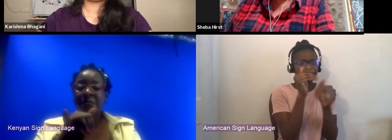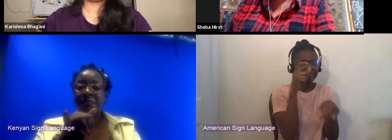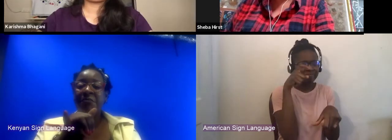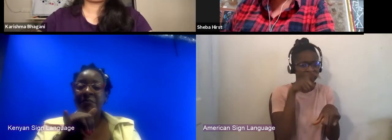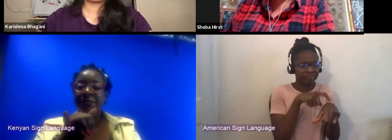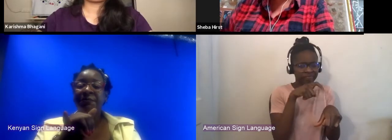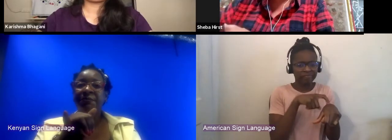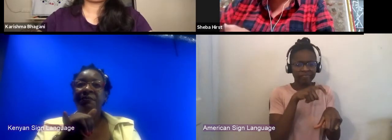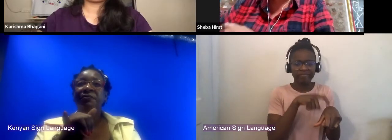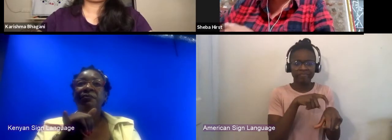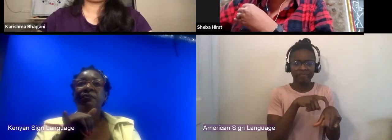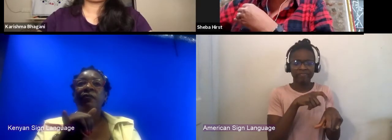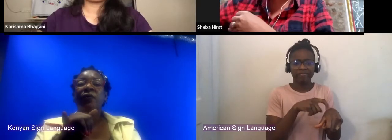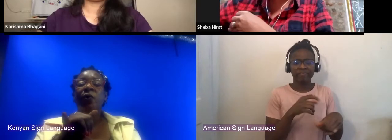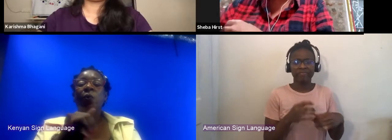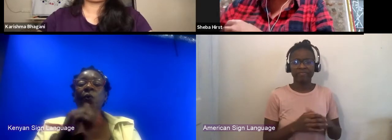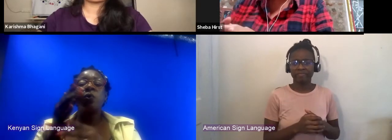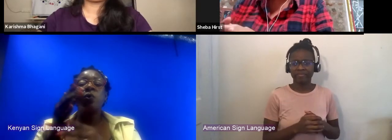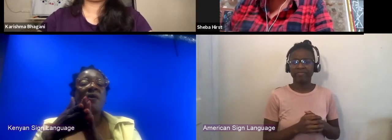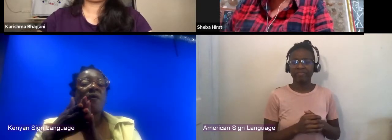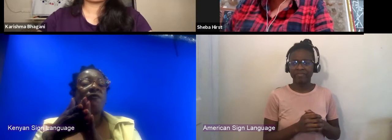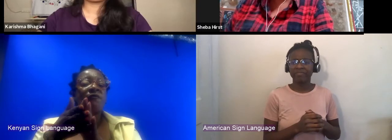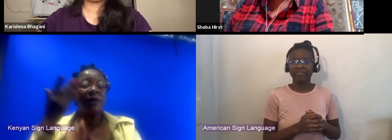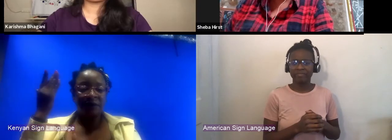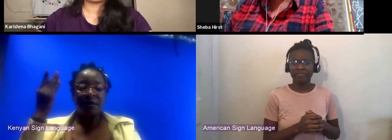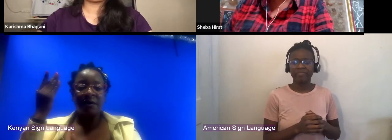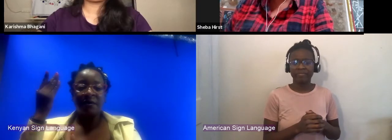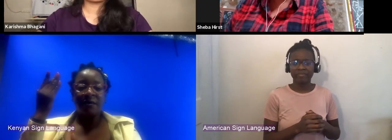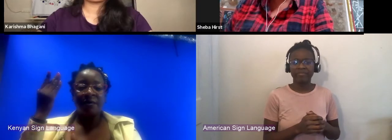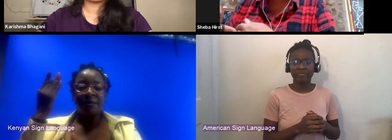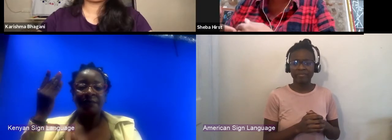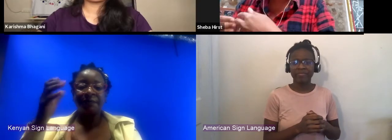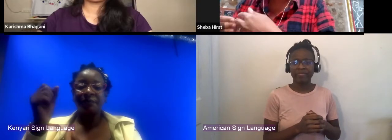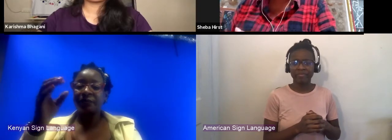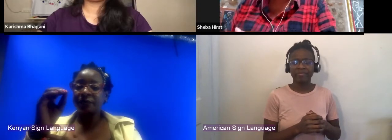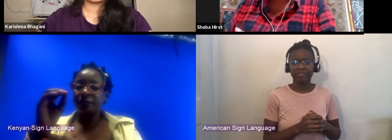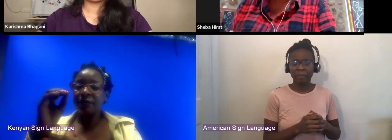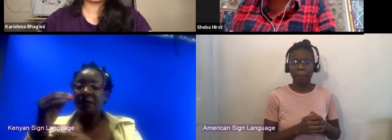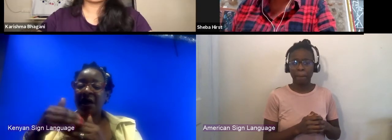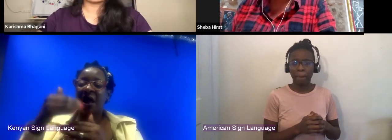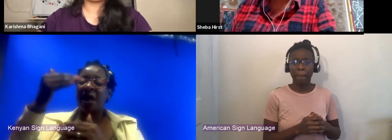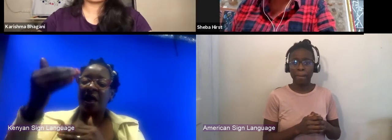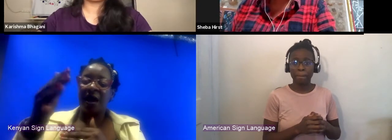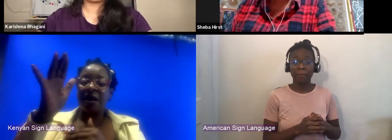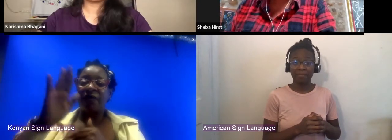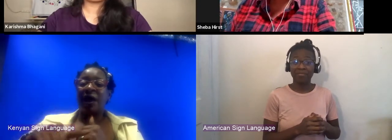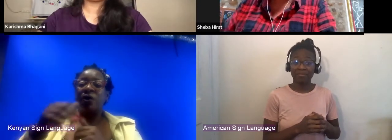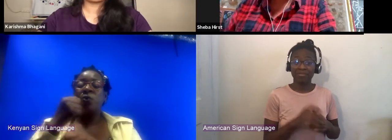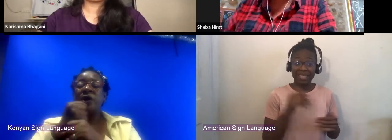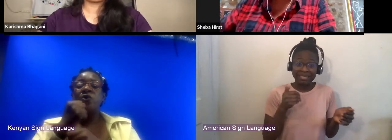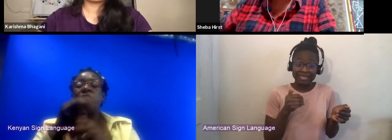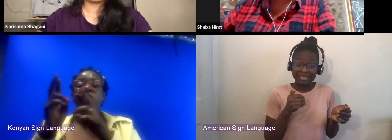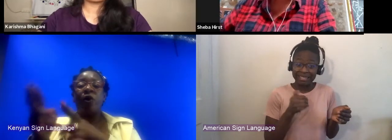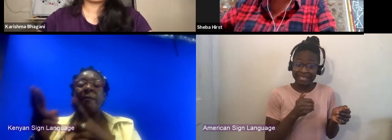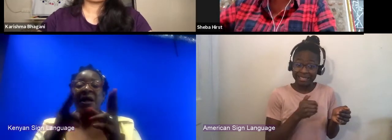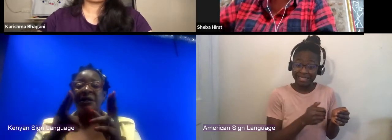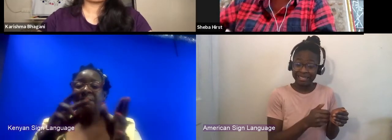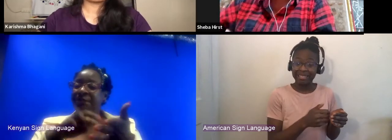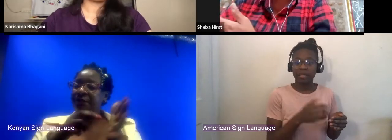so much further, it was inquiring as to plan so much further ahead than you would normally do. But at that, because that is how that practice works